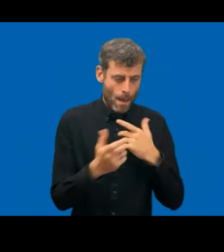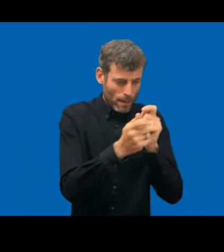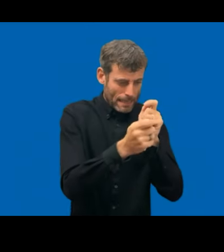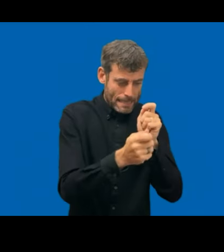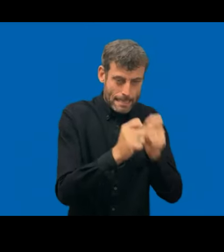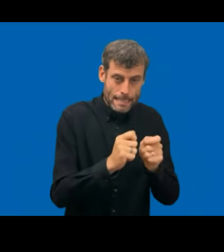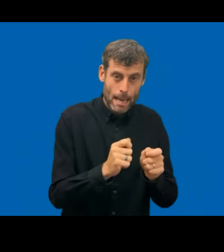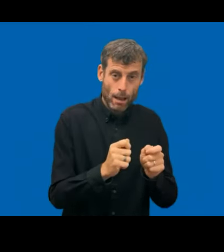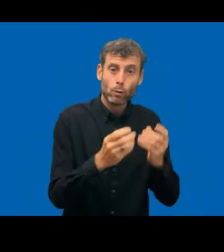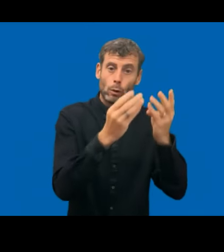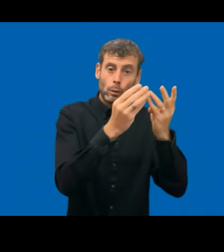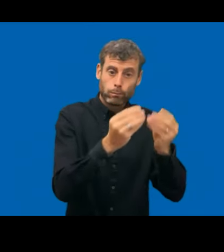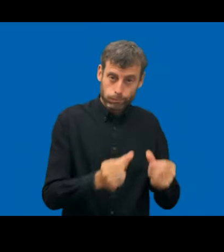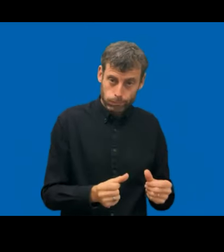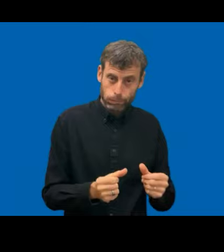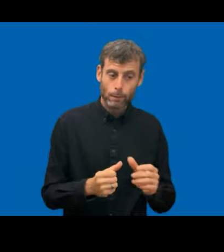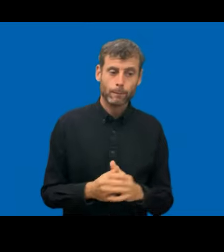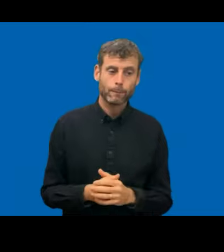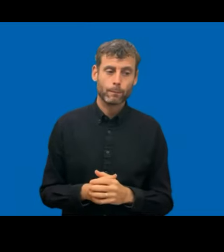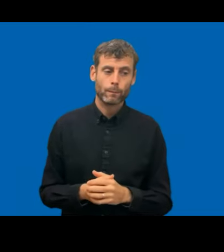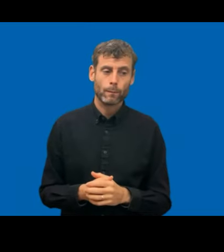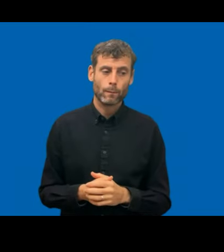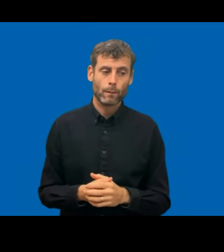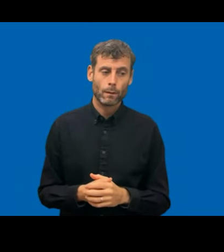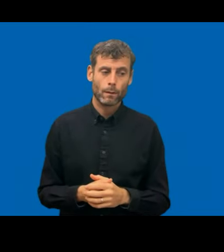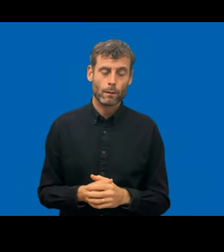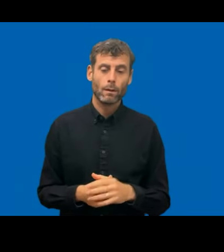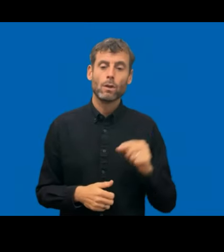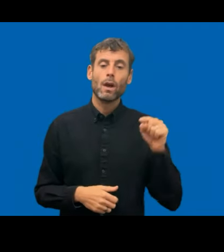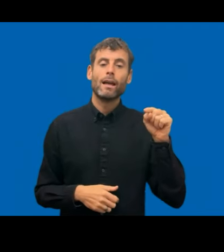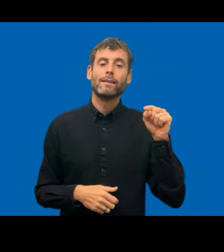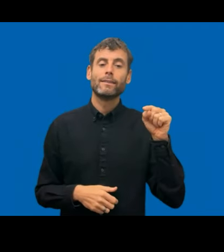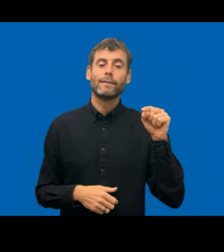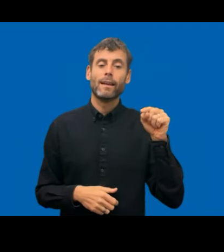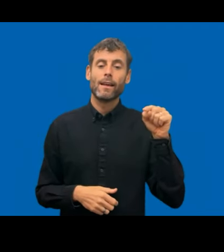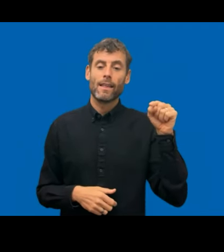And the scoring and the compliance status gives the public sector body some kind of